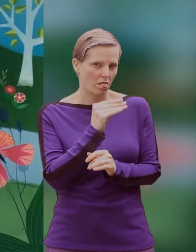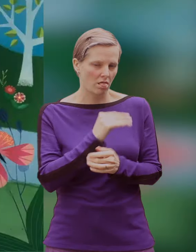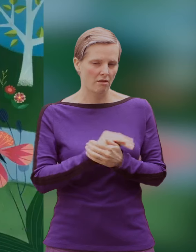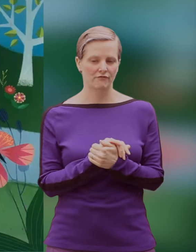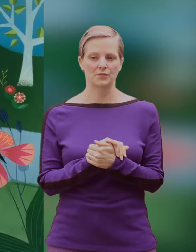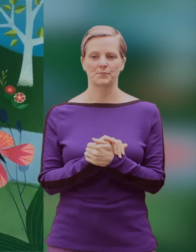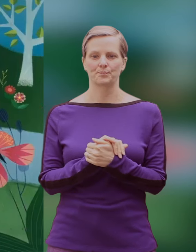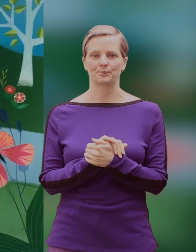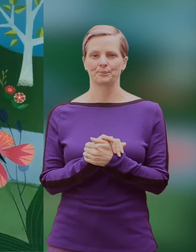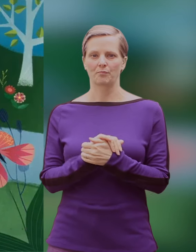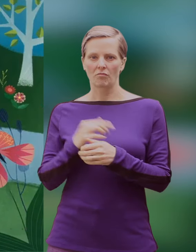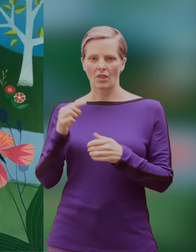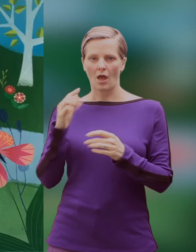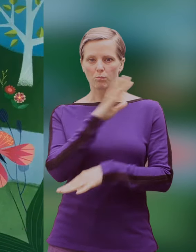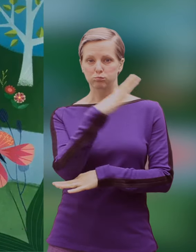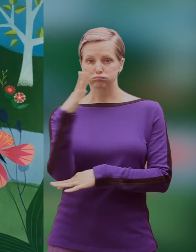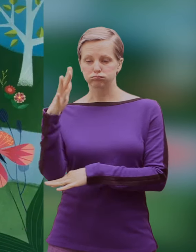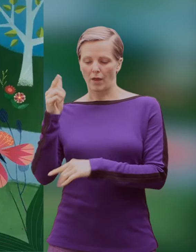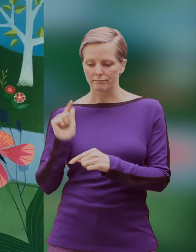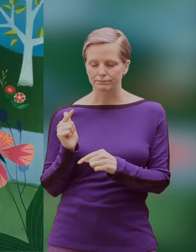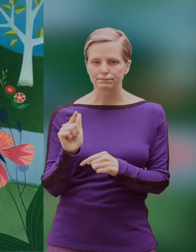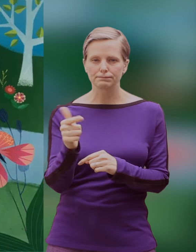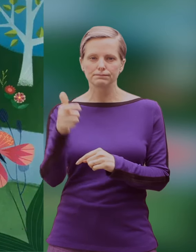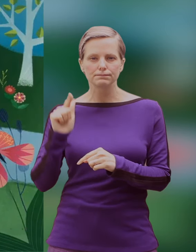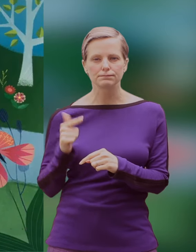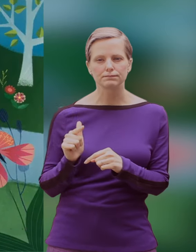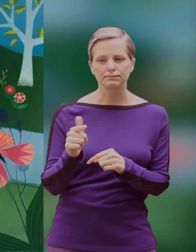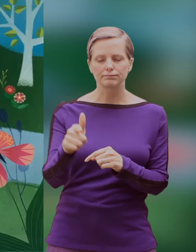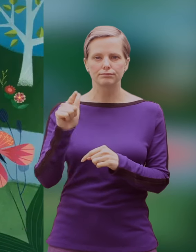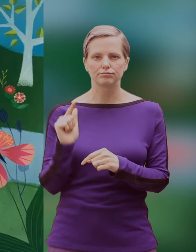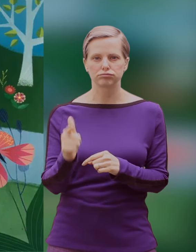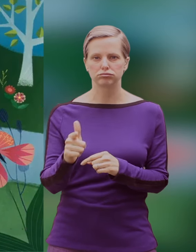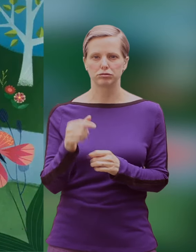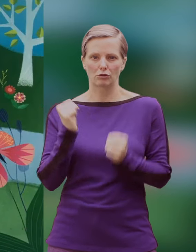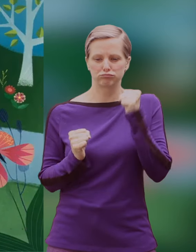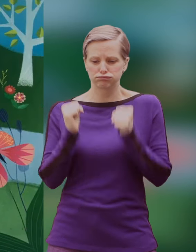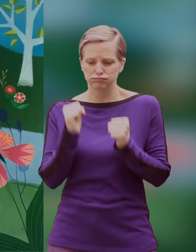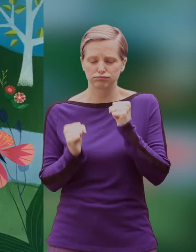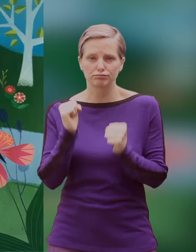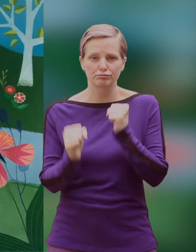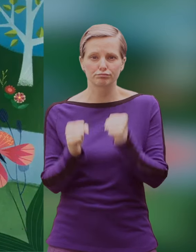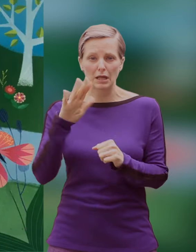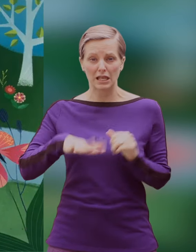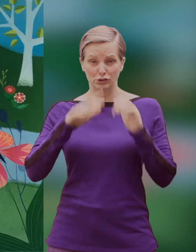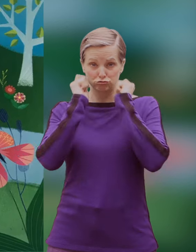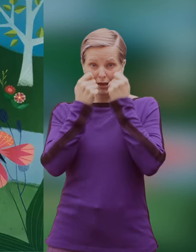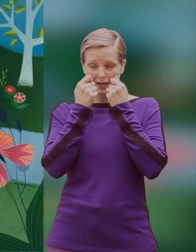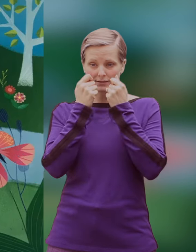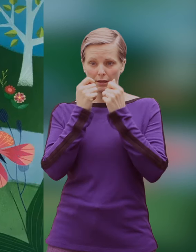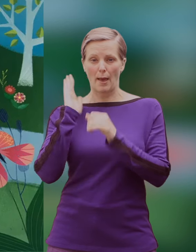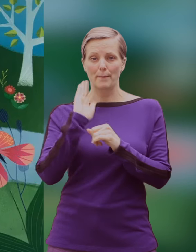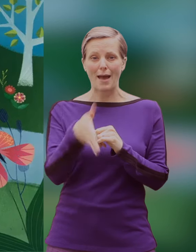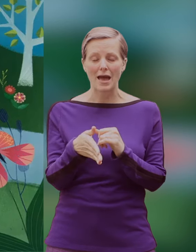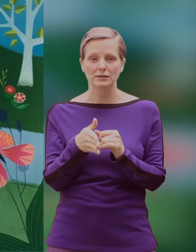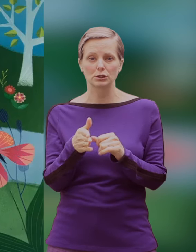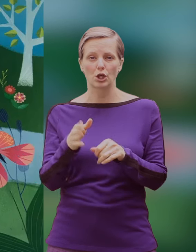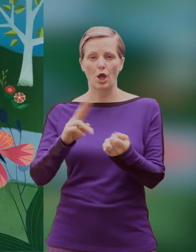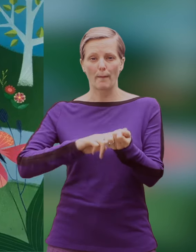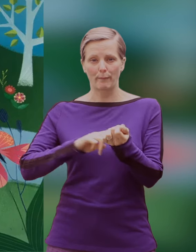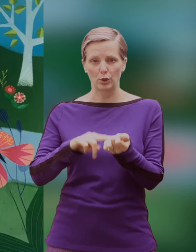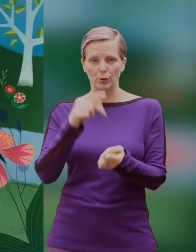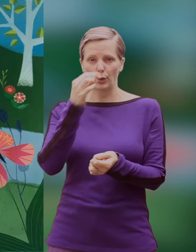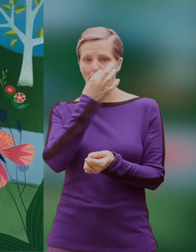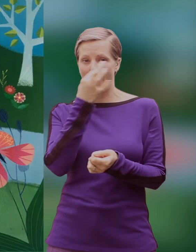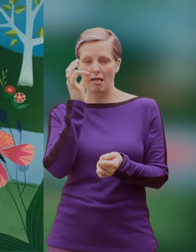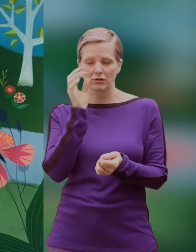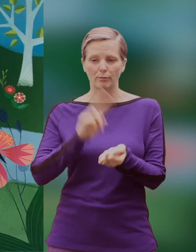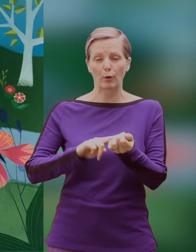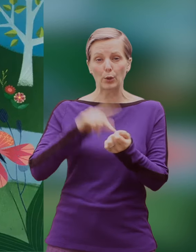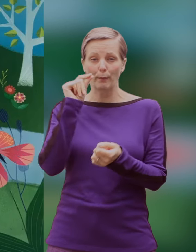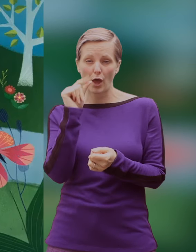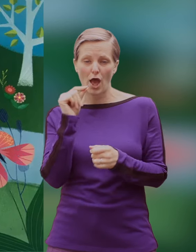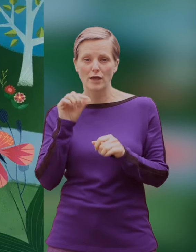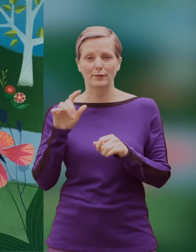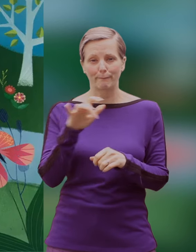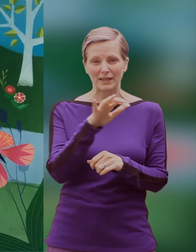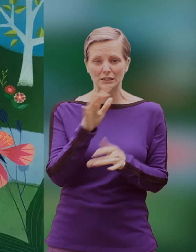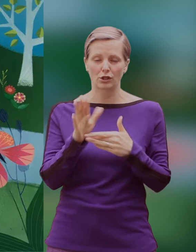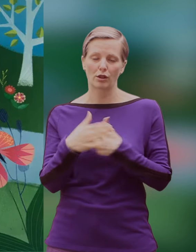Deeper and deeper into the wood ran Little Red Riding Hood past blue bells and bluebirds and beetles and butterflies.